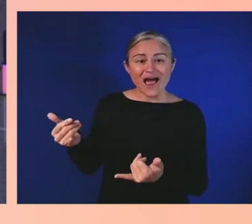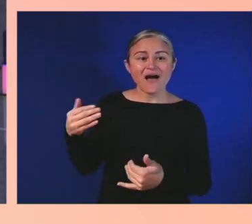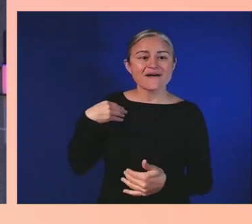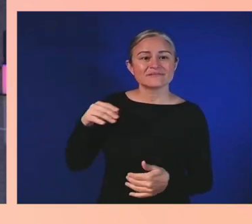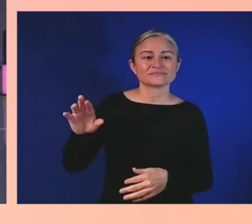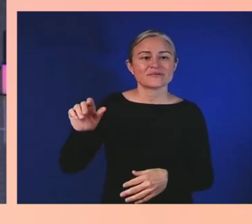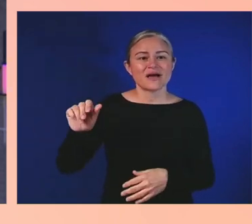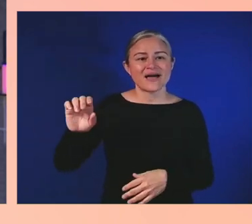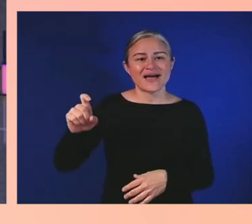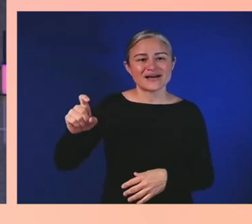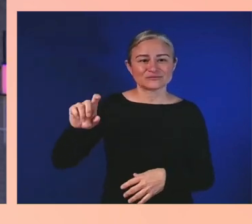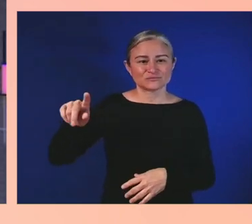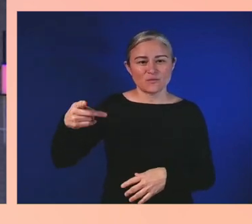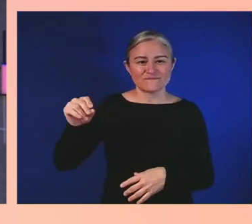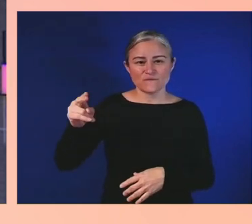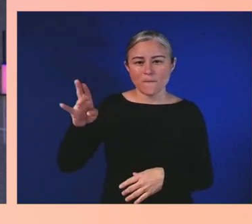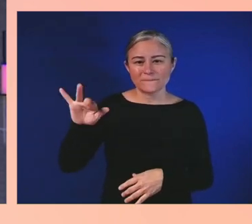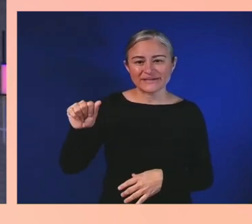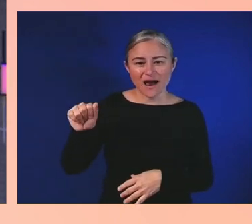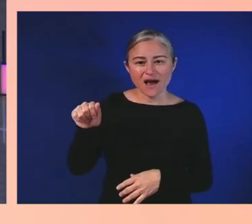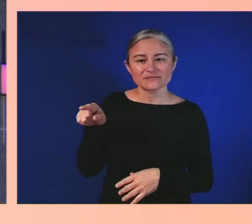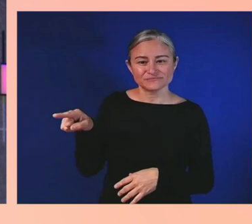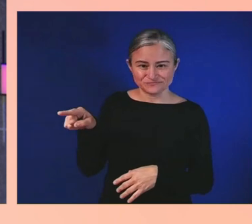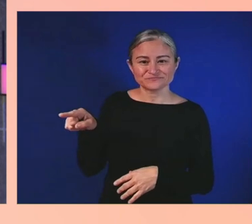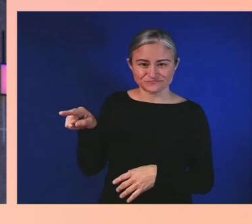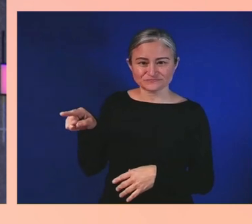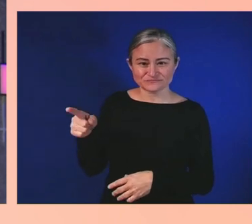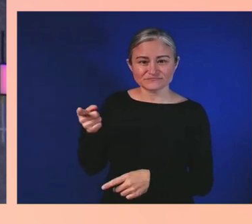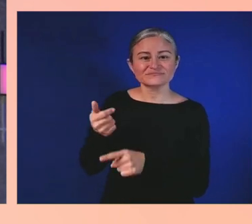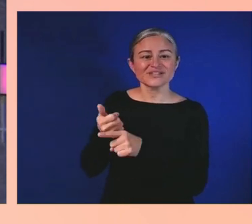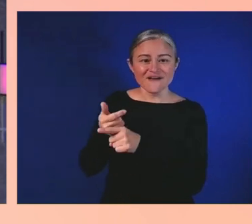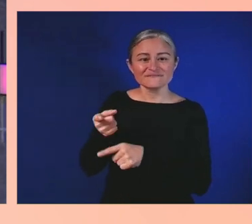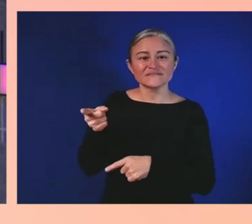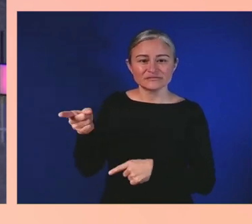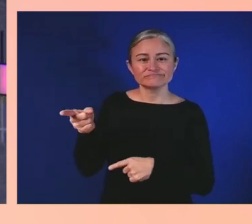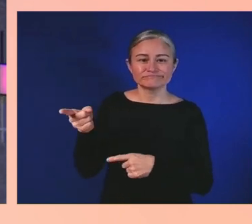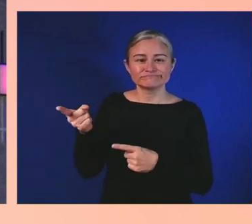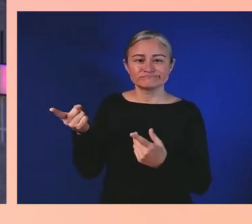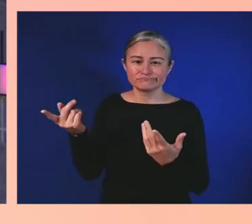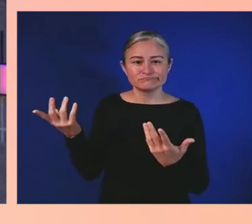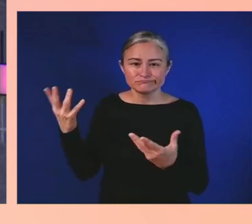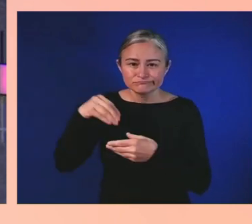that allow more people to play and play together, keeping in mind that there's